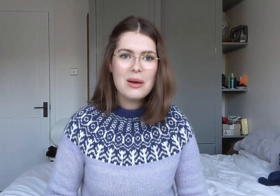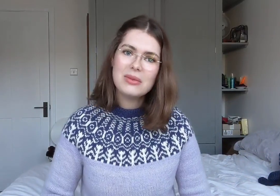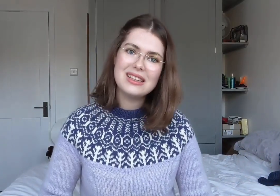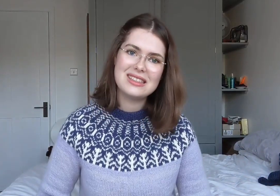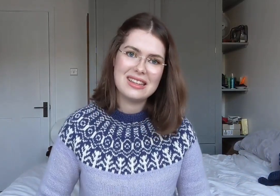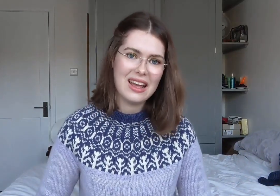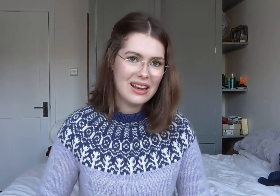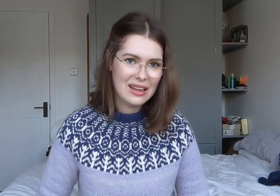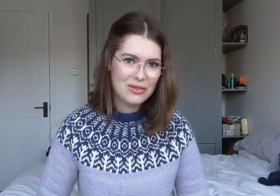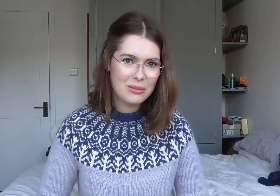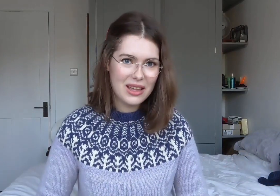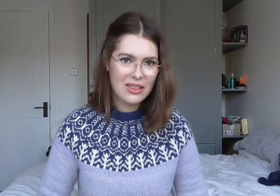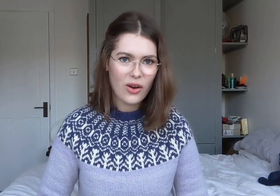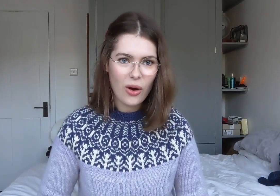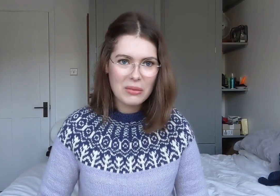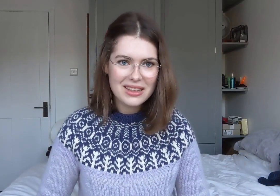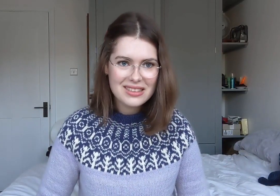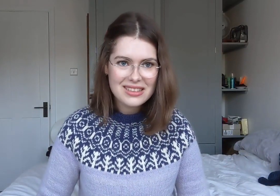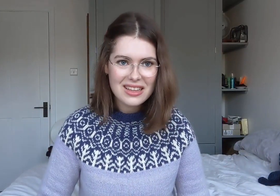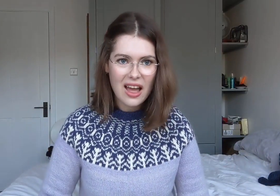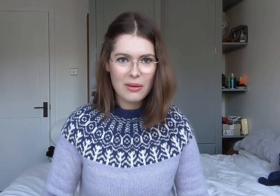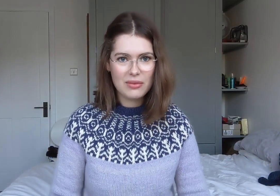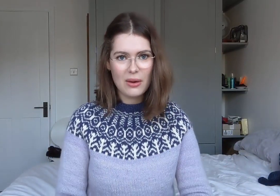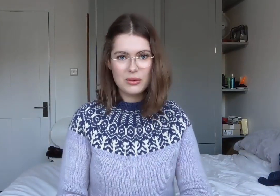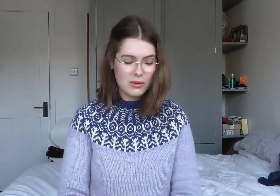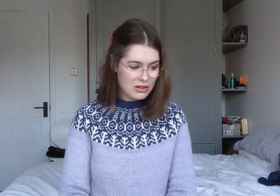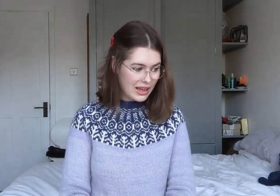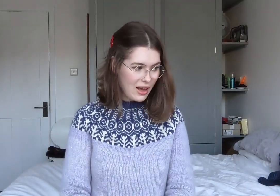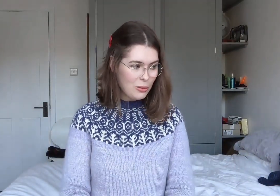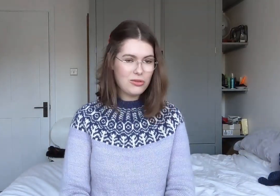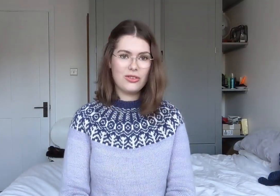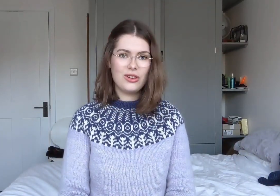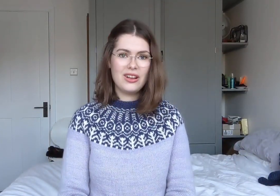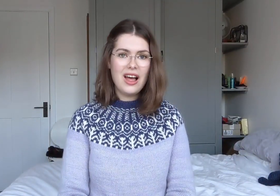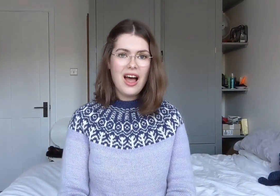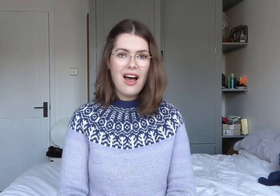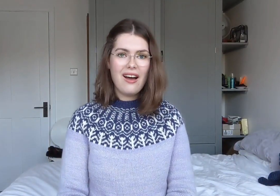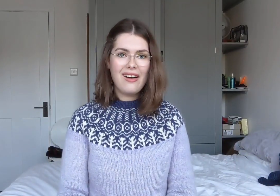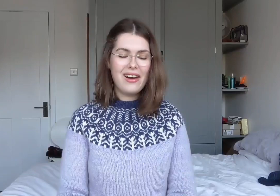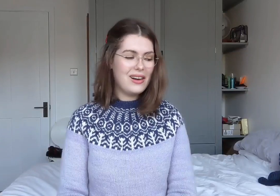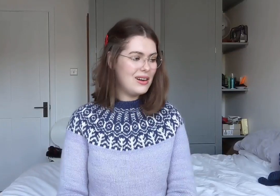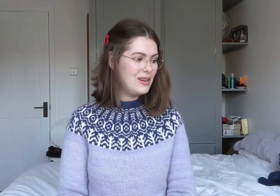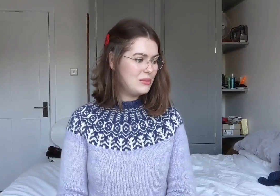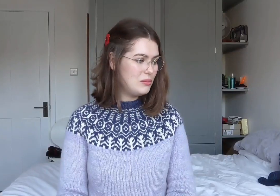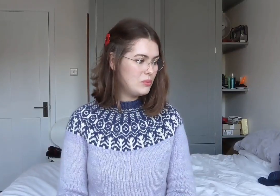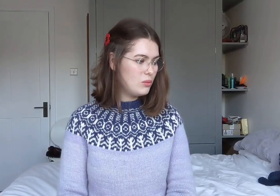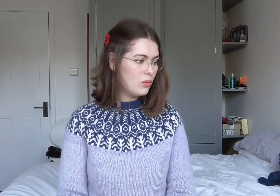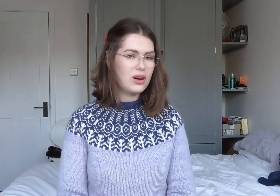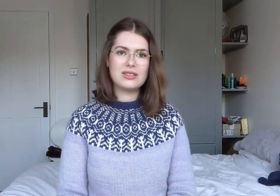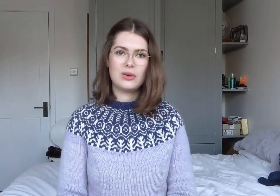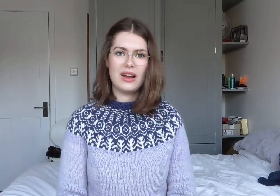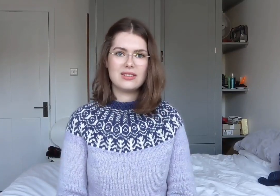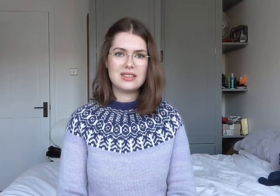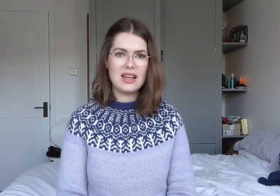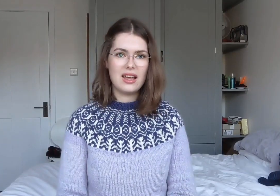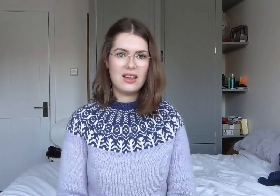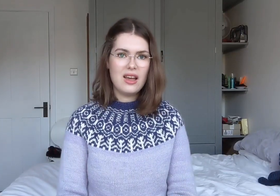Please leave them in the comments. That would be really helpful. What else do I have to say?